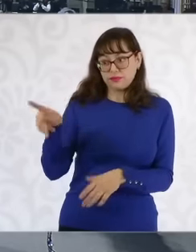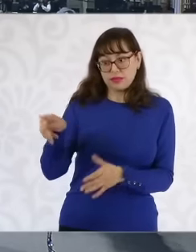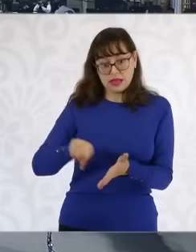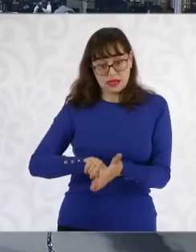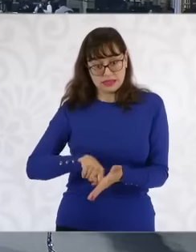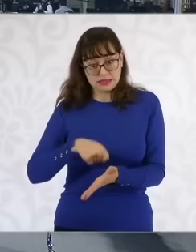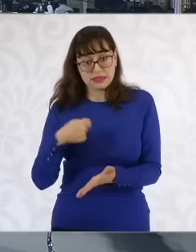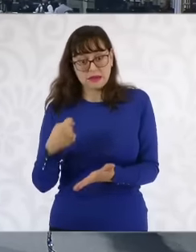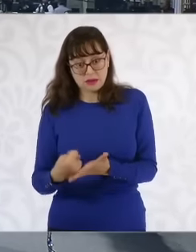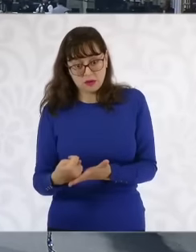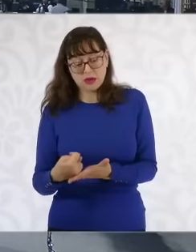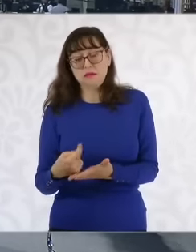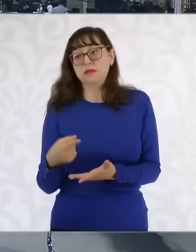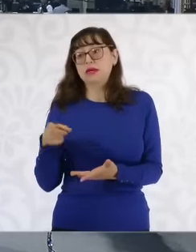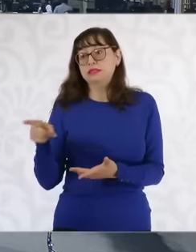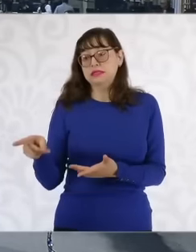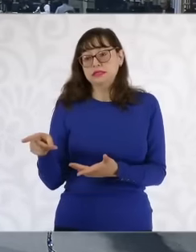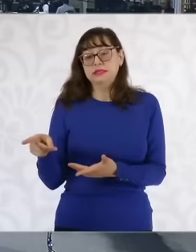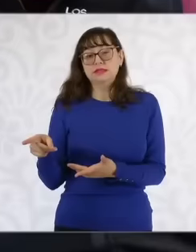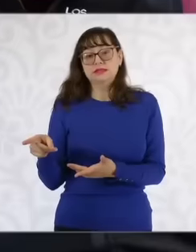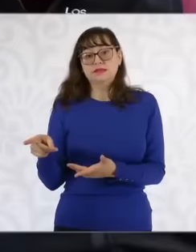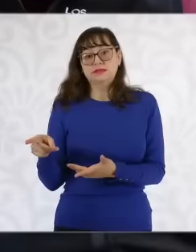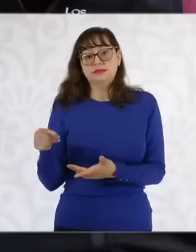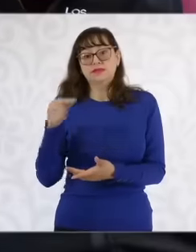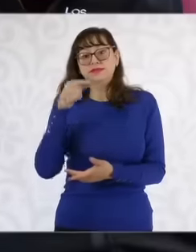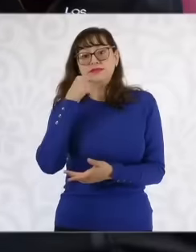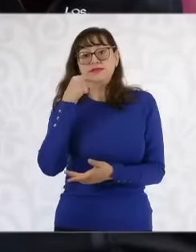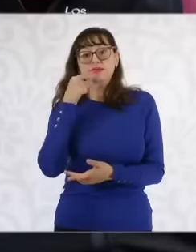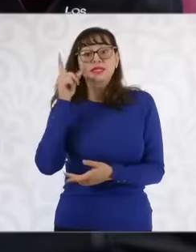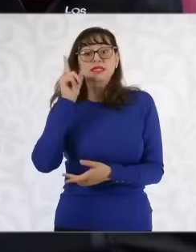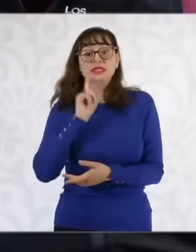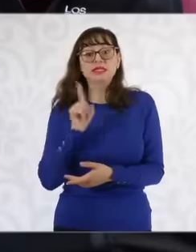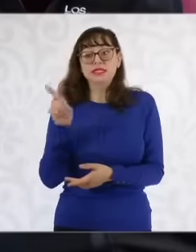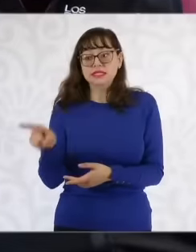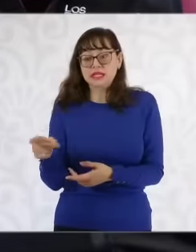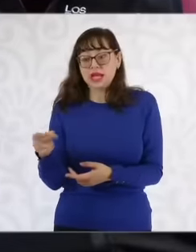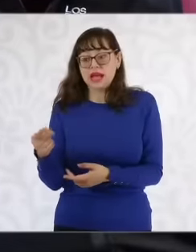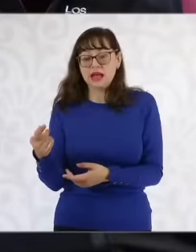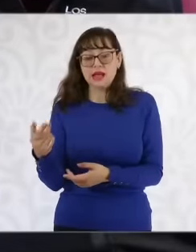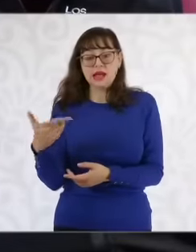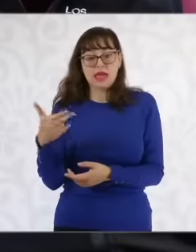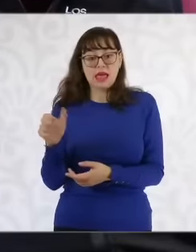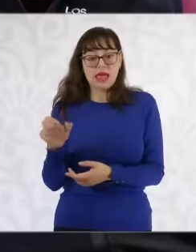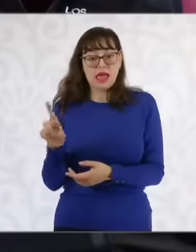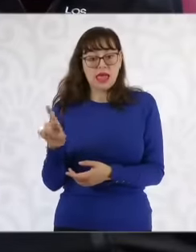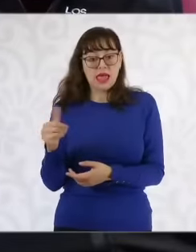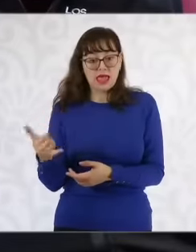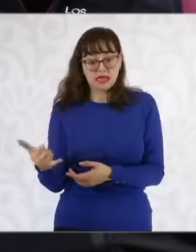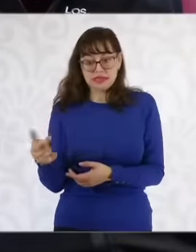in Sinaloa that the case of the girl Heidi Mariana is a case that does not know how it has progressed if they